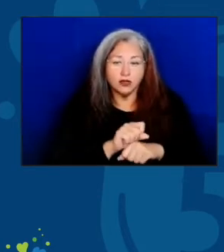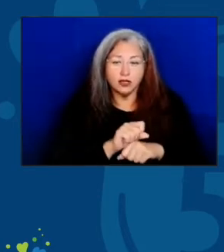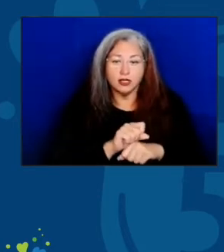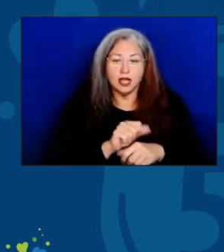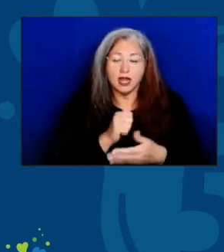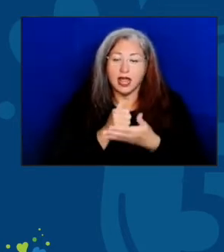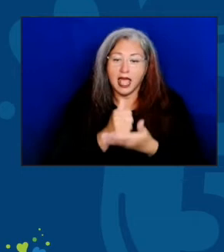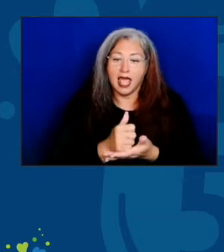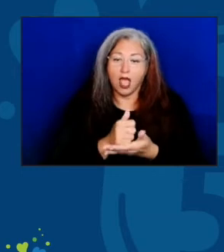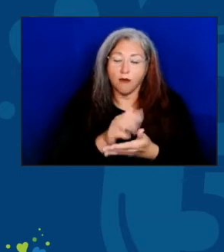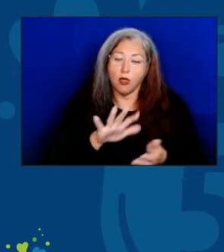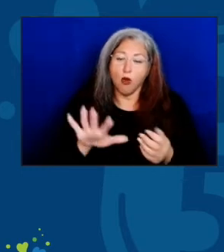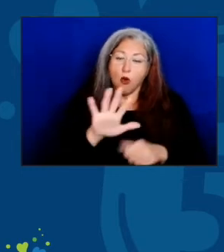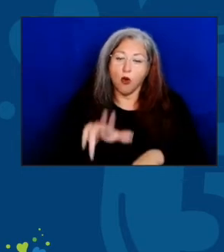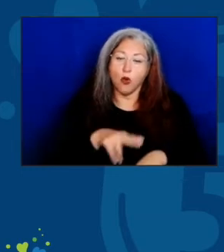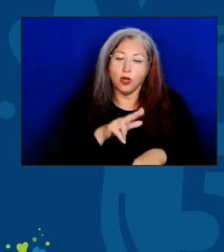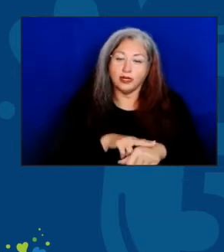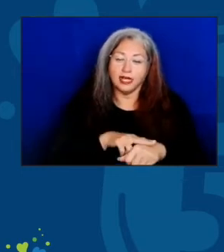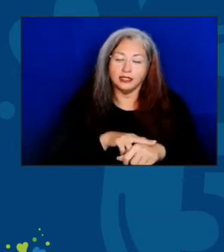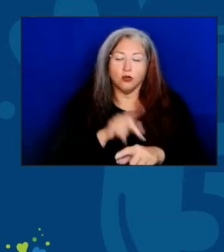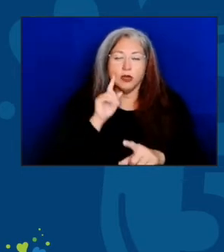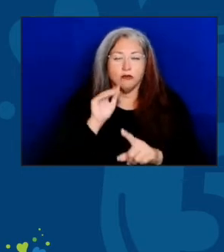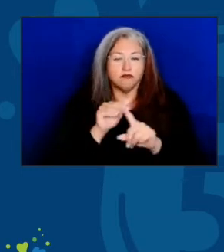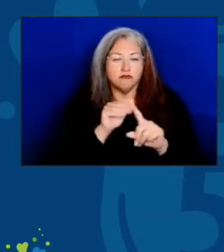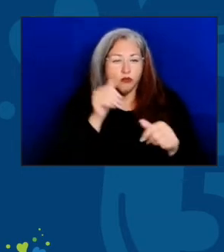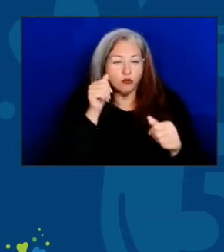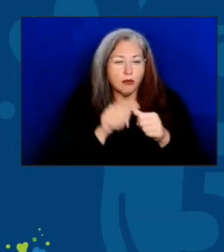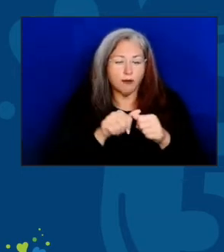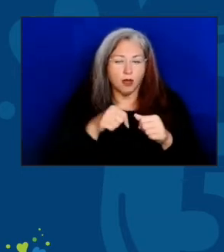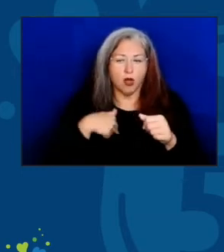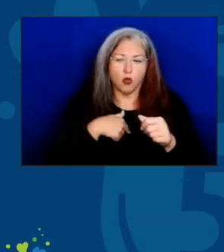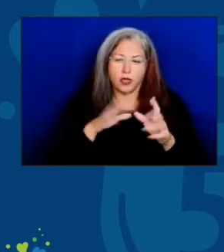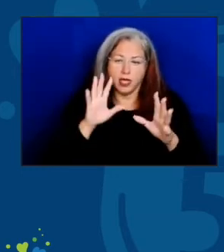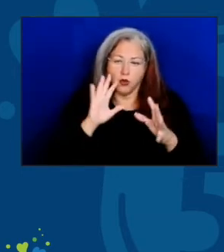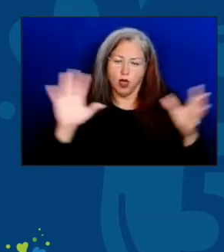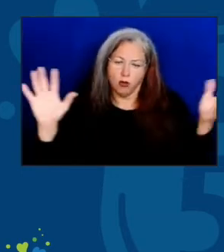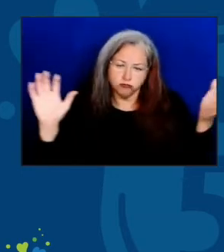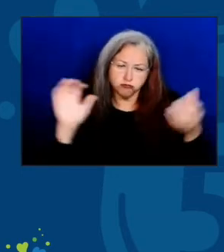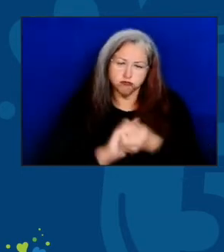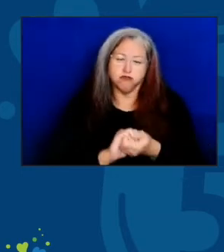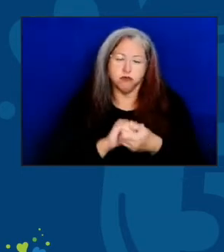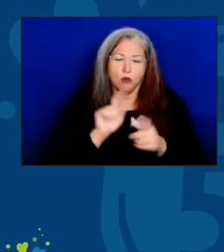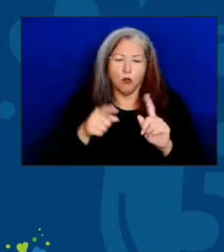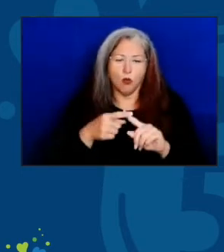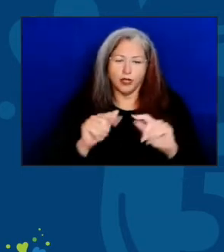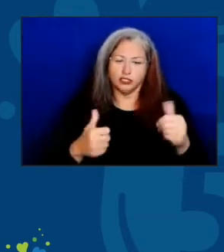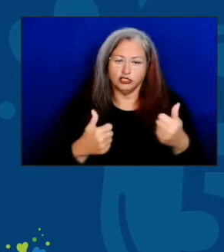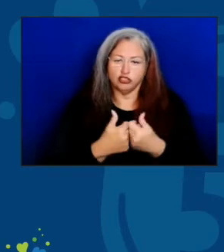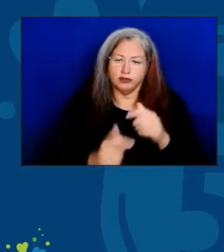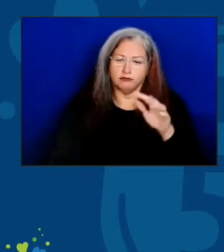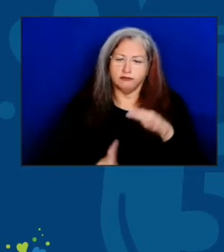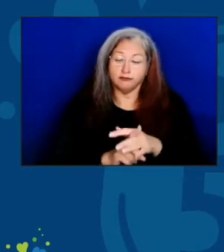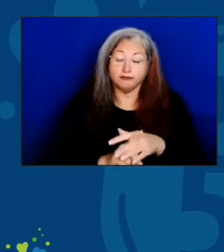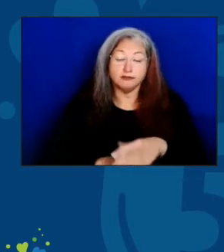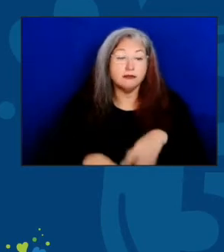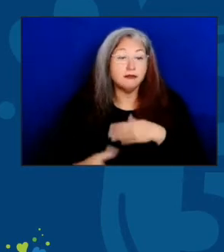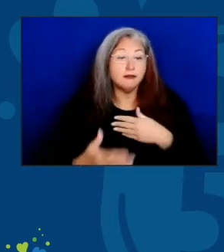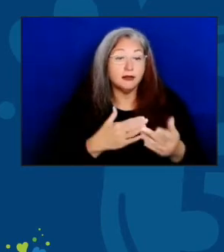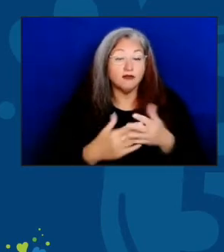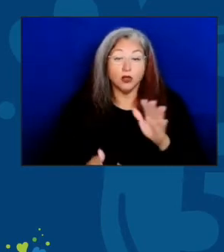serving as a reminder of how our country pulls together in times of great challenge. Even with social distancing, people worked hard